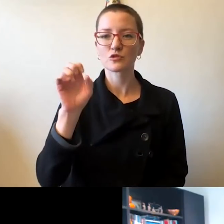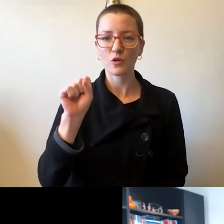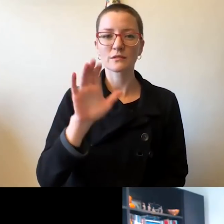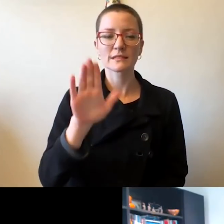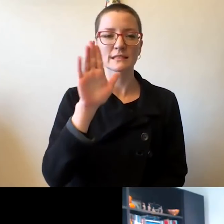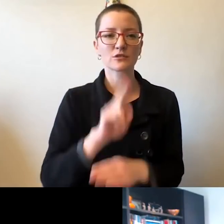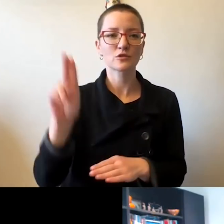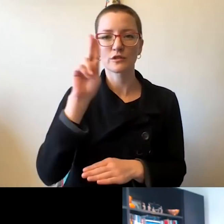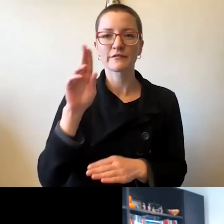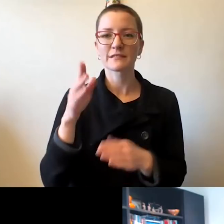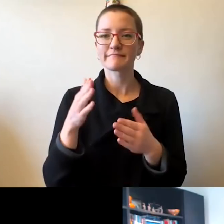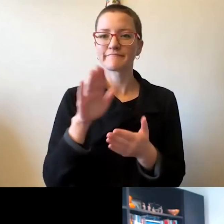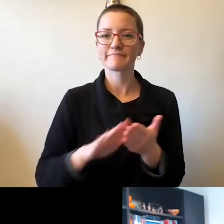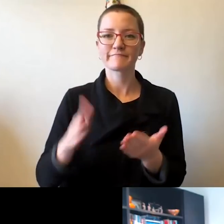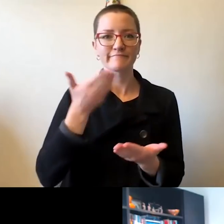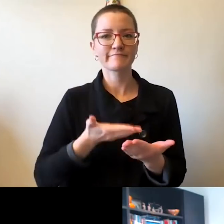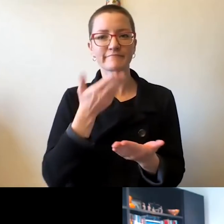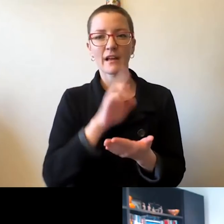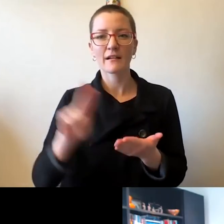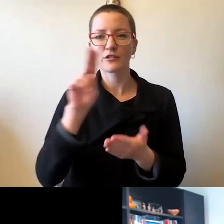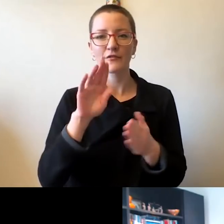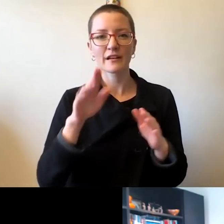We'll begin with our land acknowledgement statement.